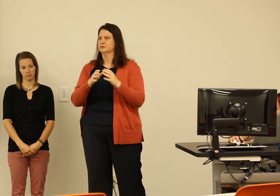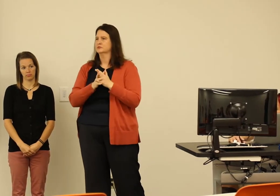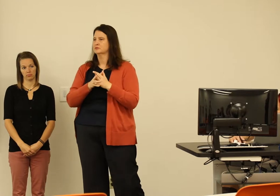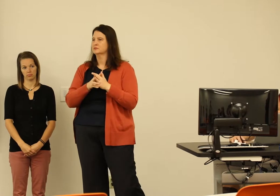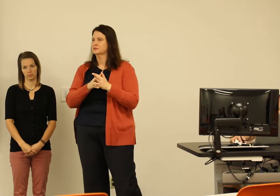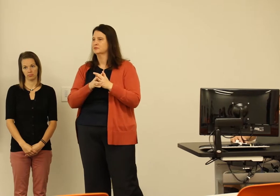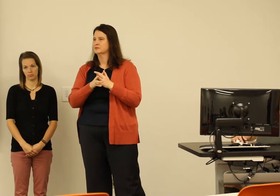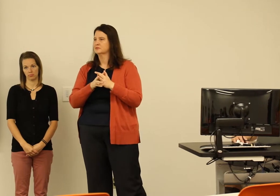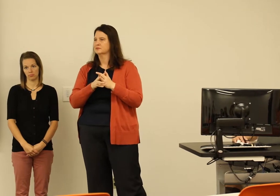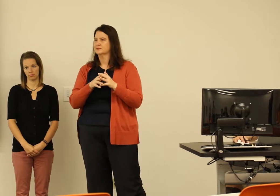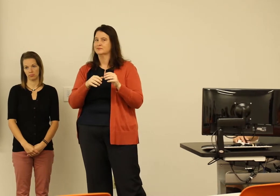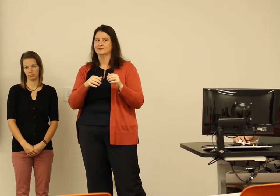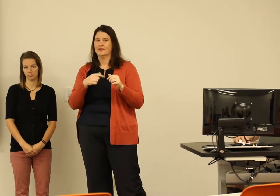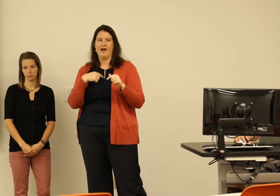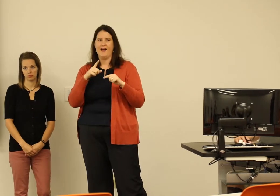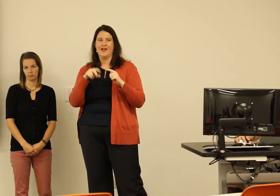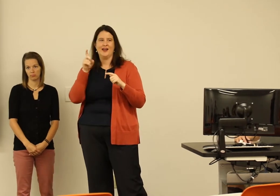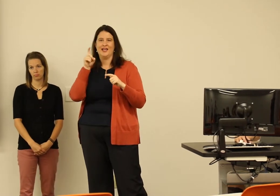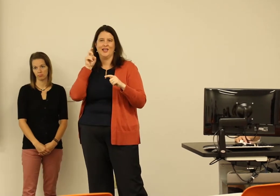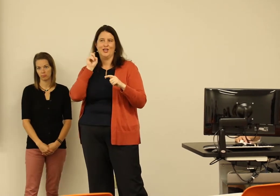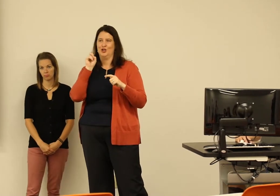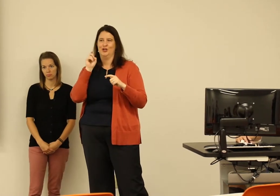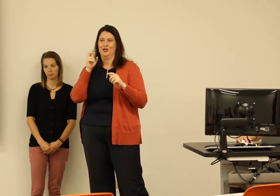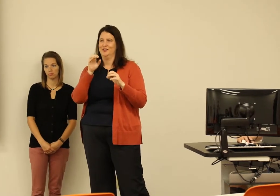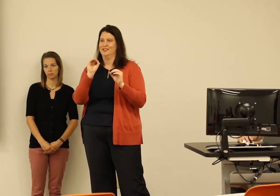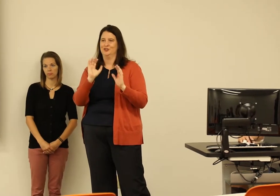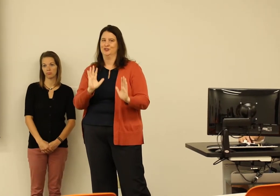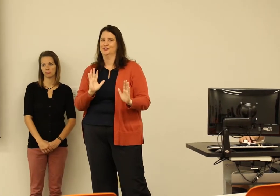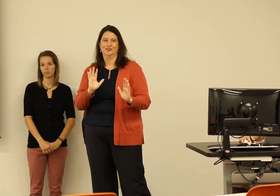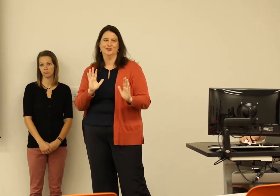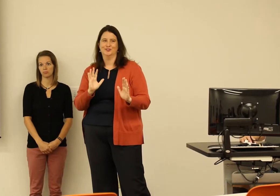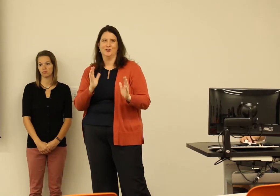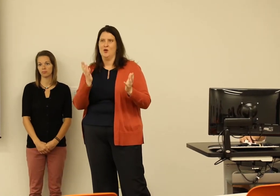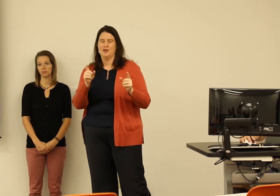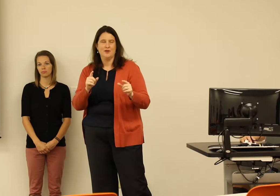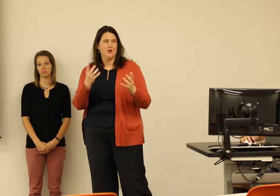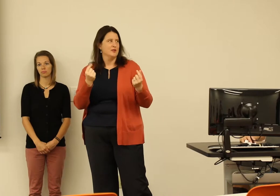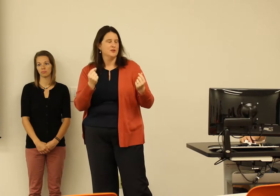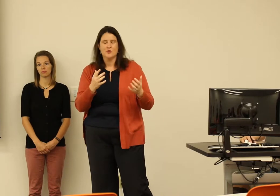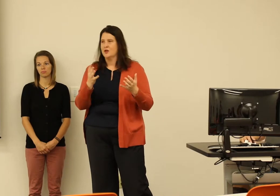full of 300 students. I can't hear. I couldn't hear what the teacher was saying.